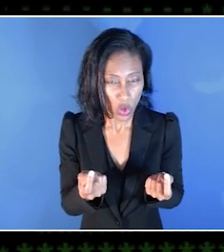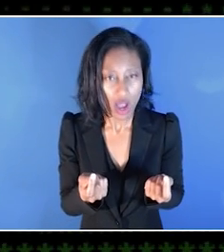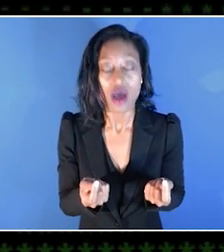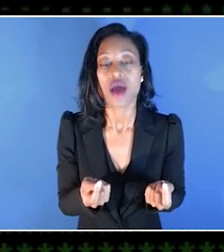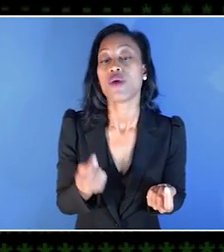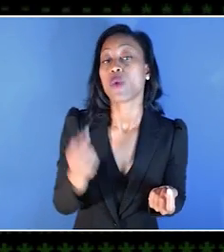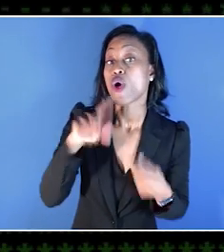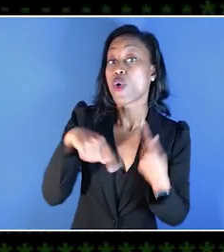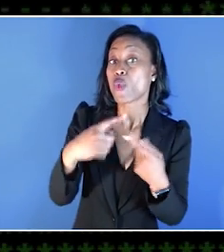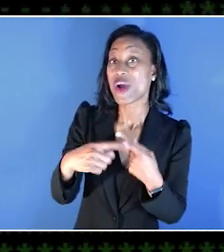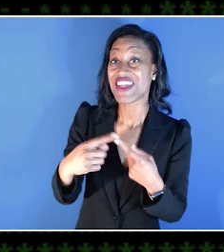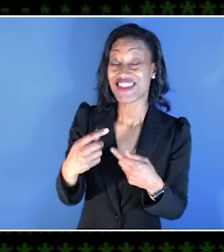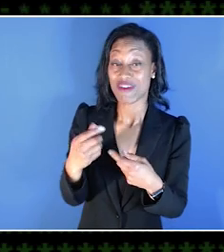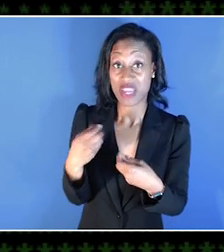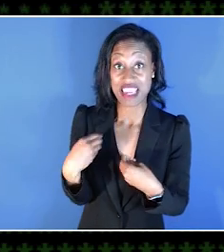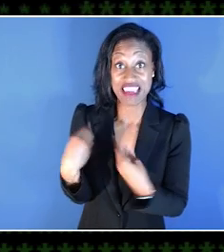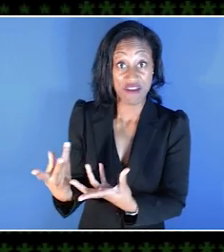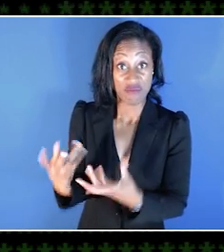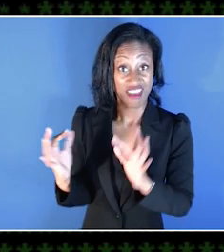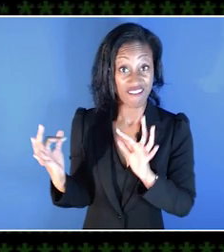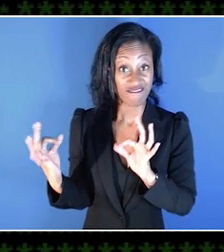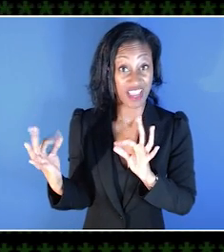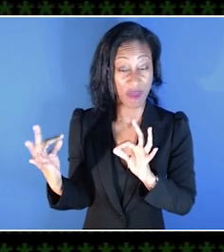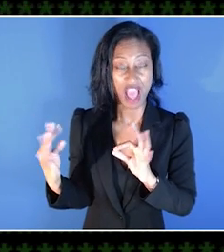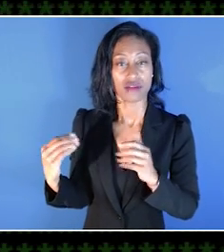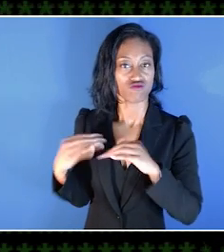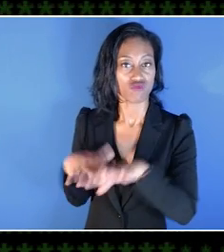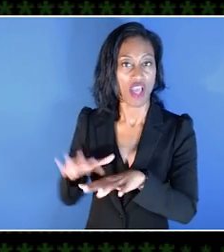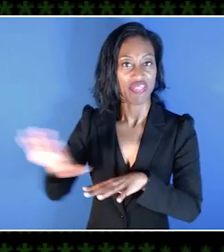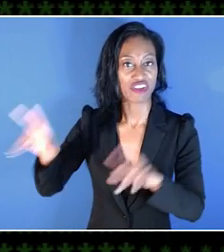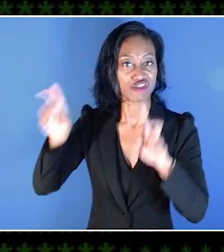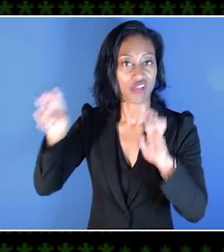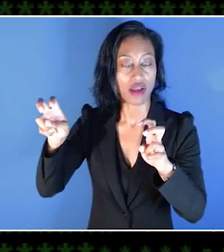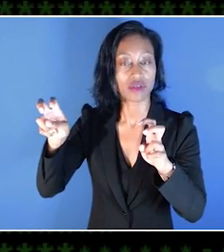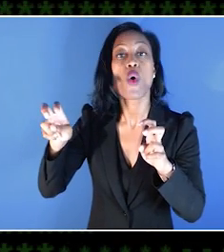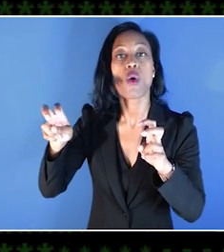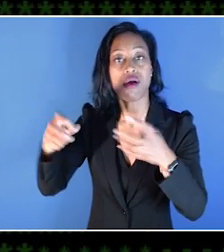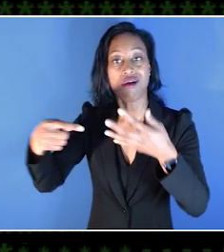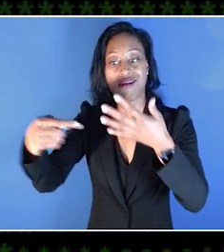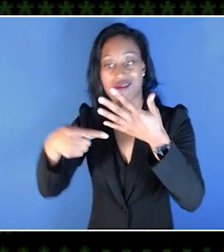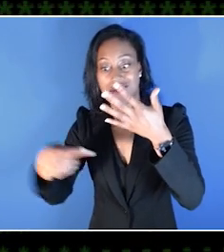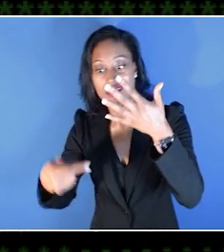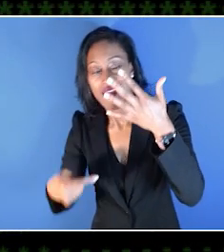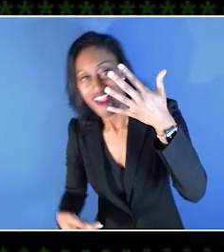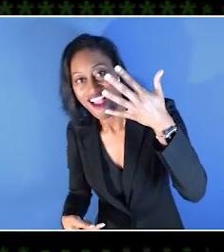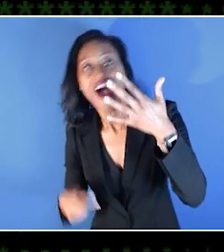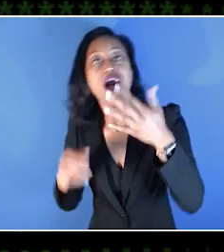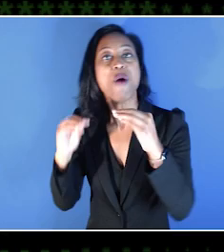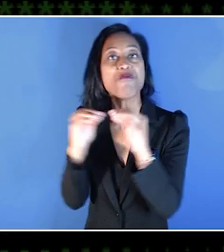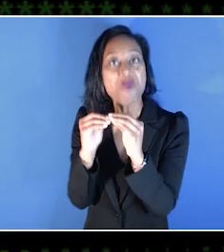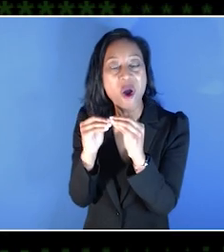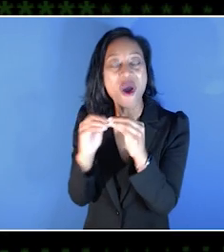it's then incorporated into their title. And it results in more accessible games for more players. Very cool.